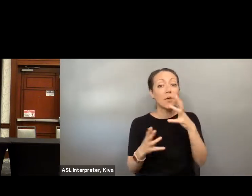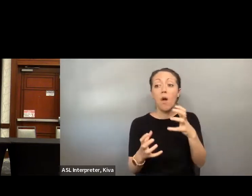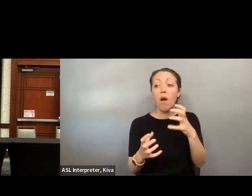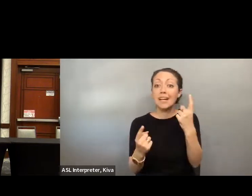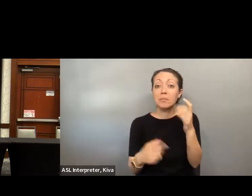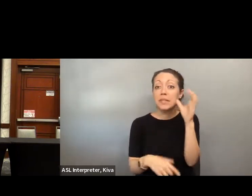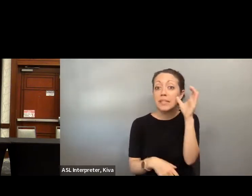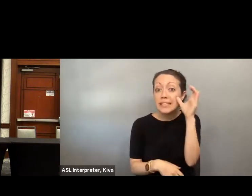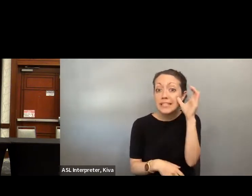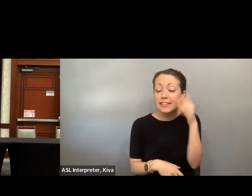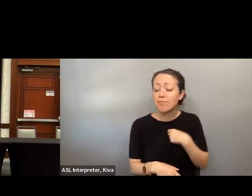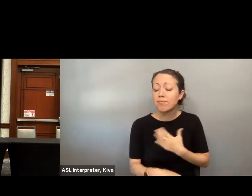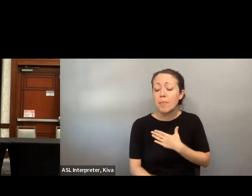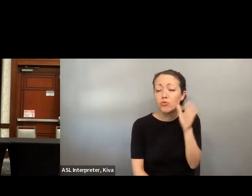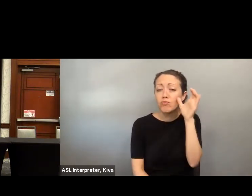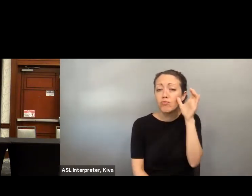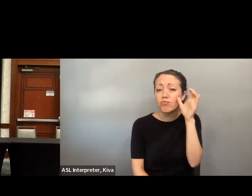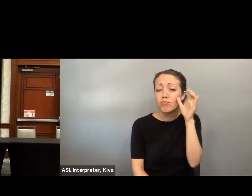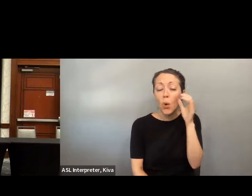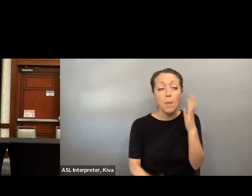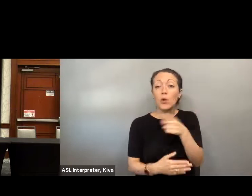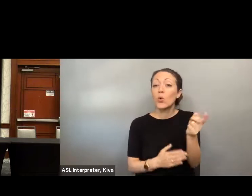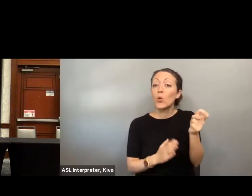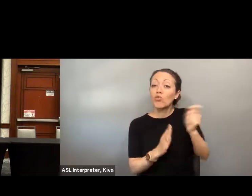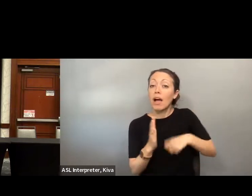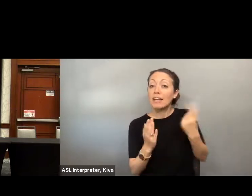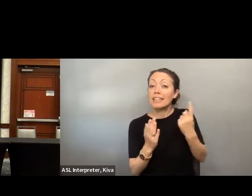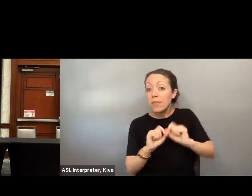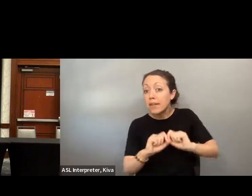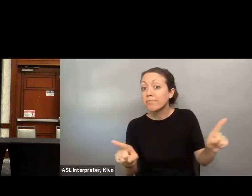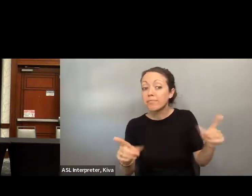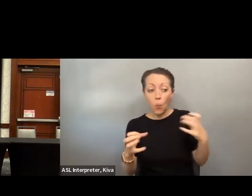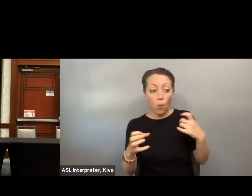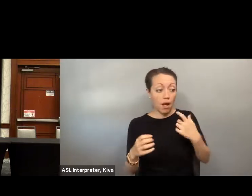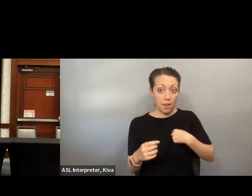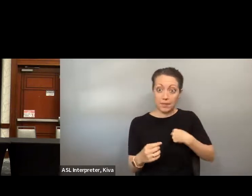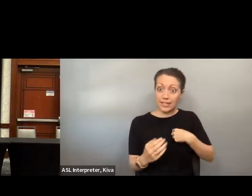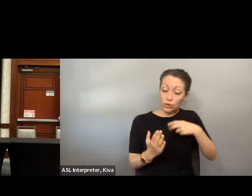day in and day out. I'm also available by e-mail and I'll pass that along too whether it be you need a listening ear,